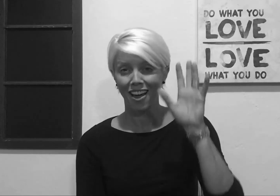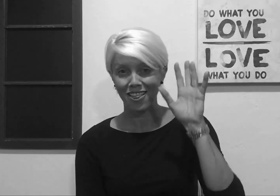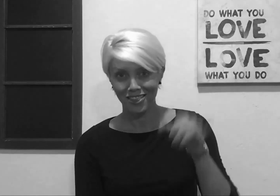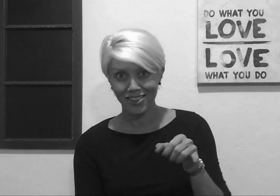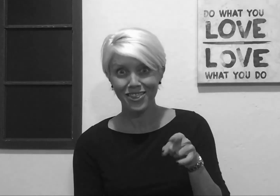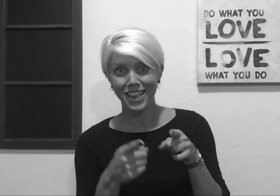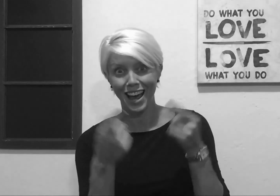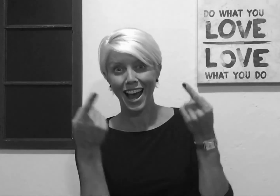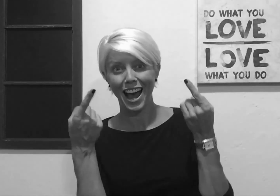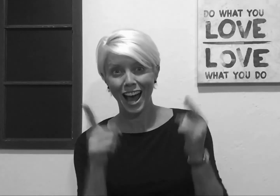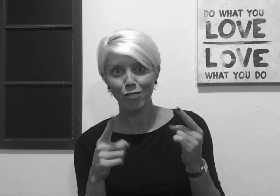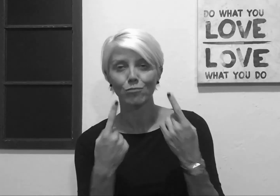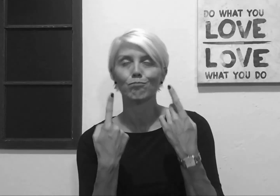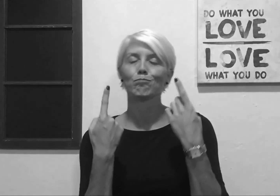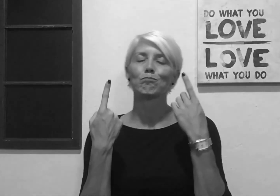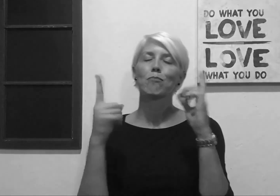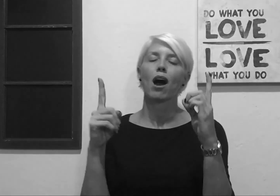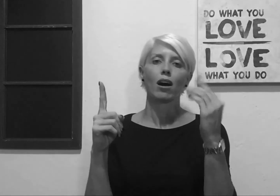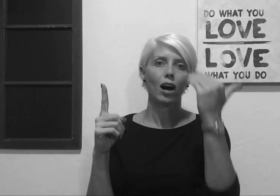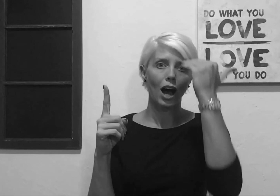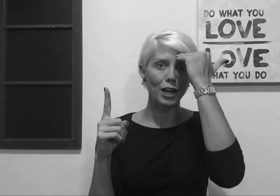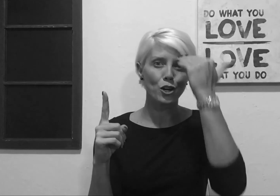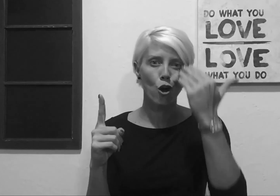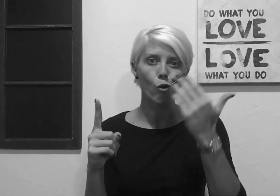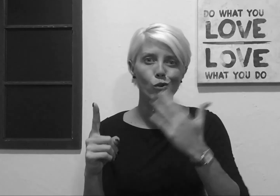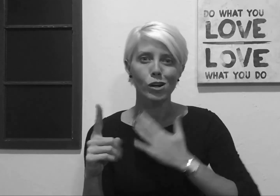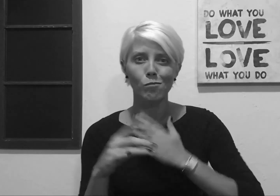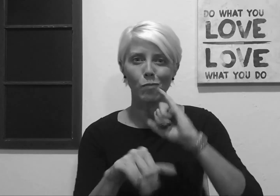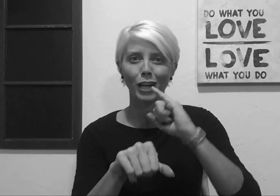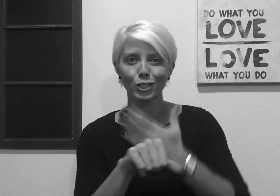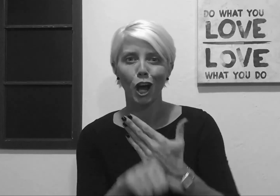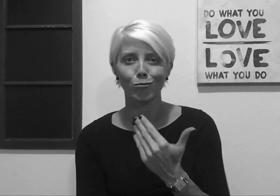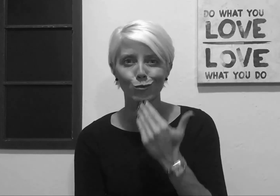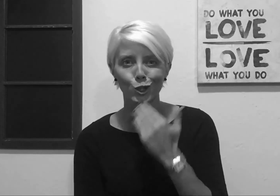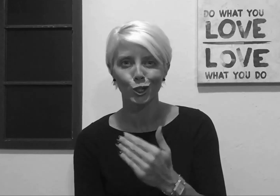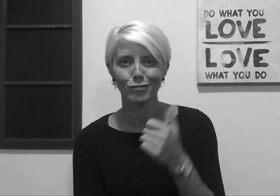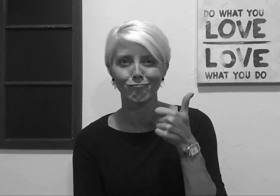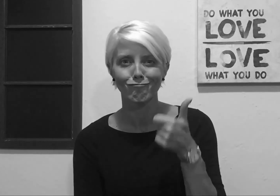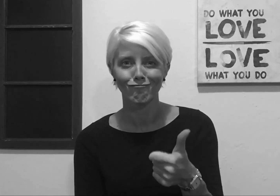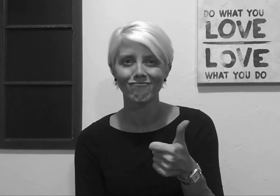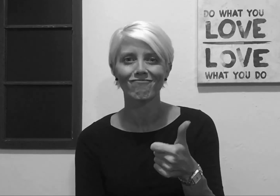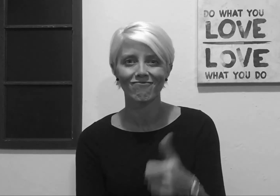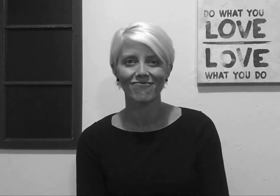When that happens... then I know I did a good job.